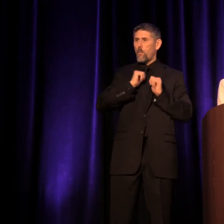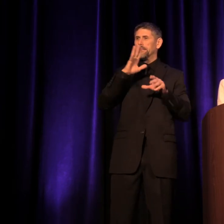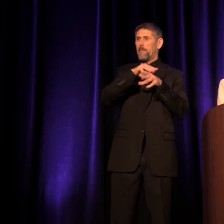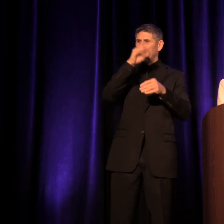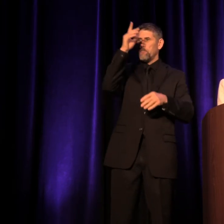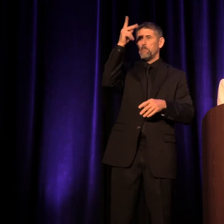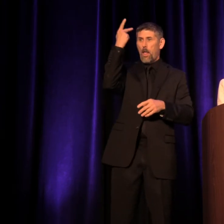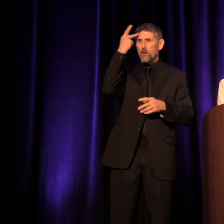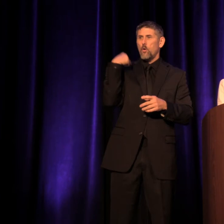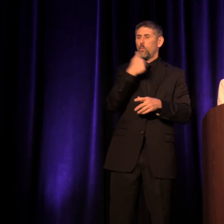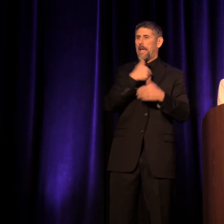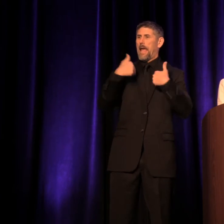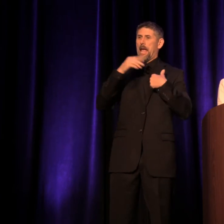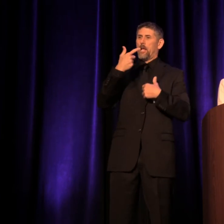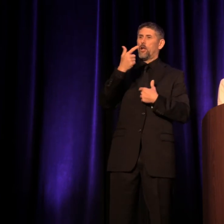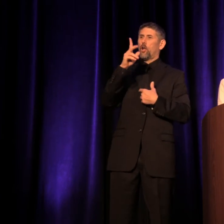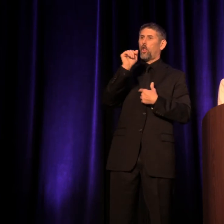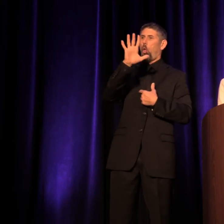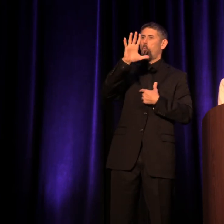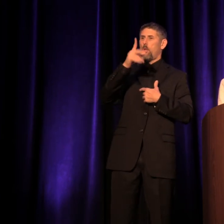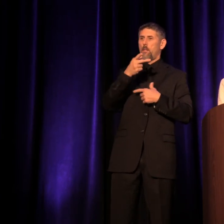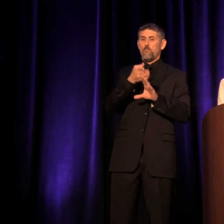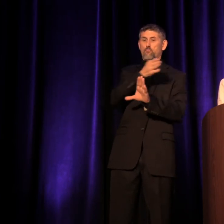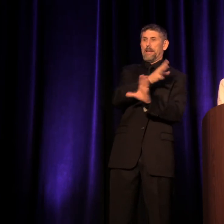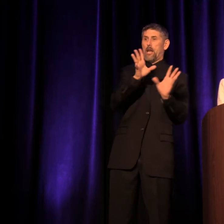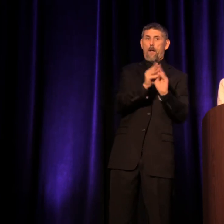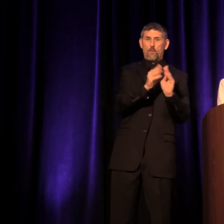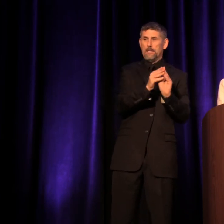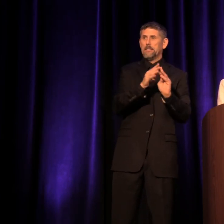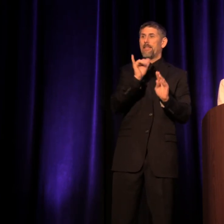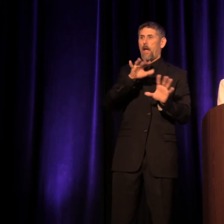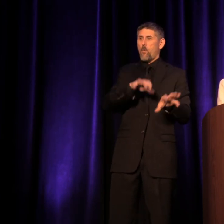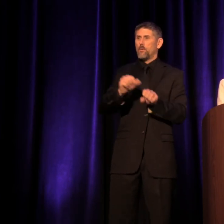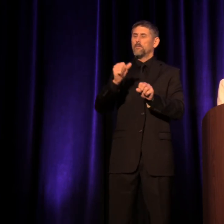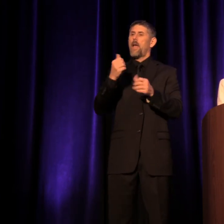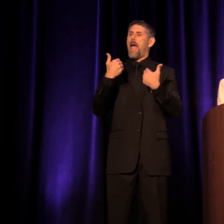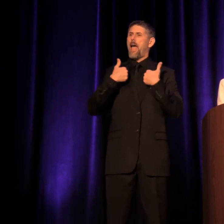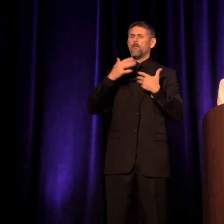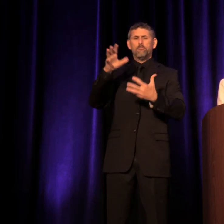We hosted the global pre-conference. It featured powerful conversations